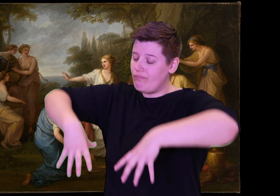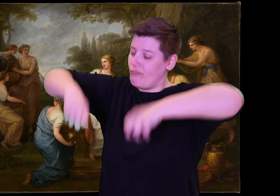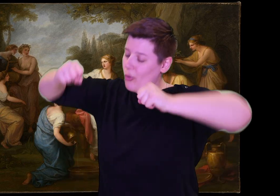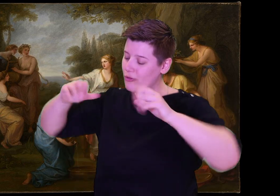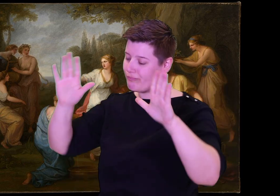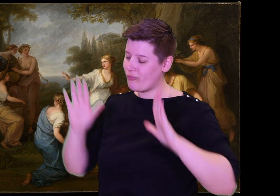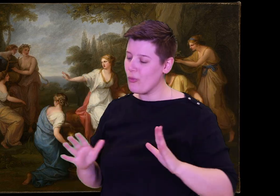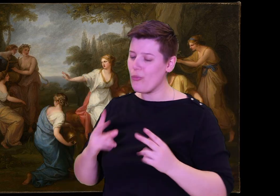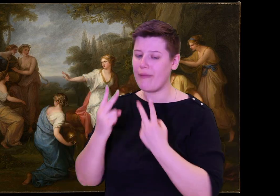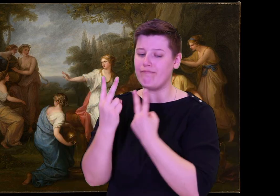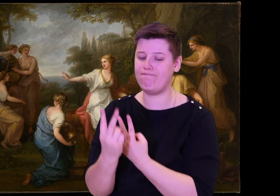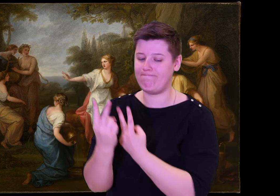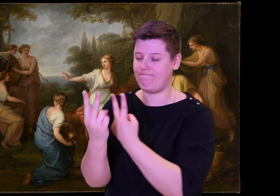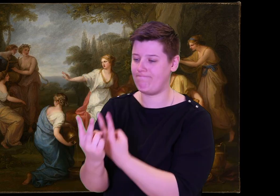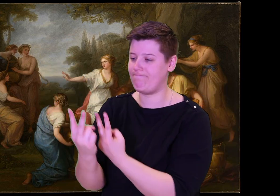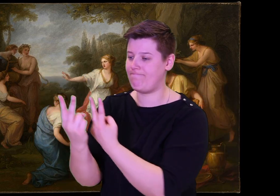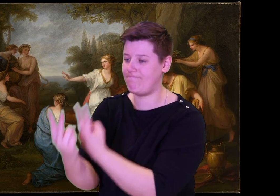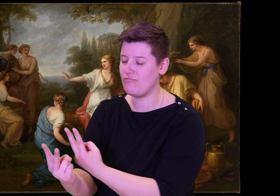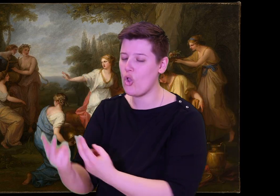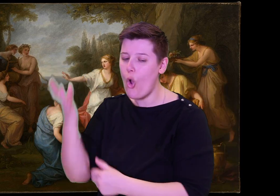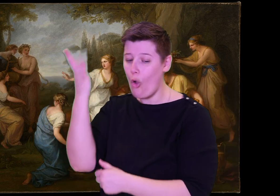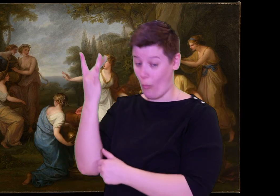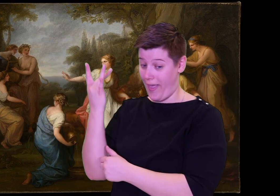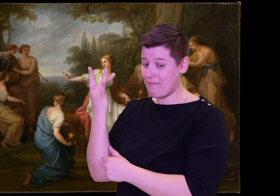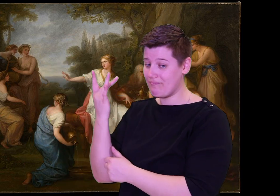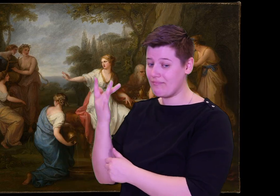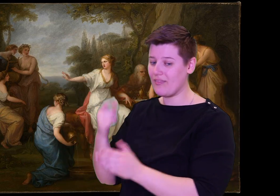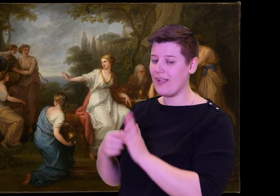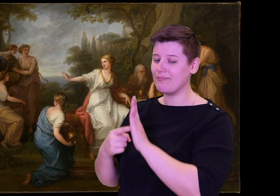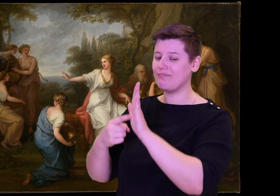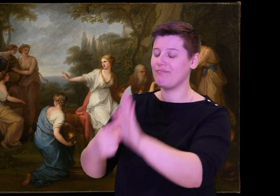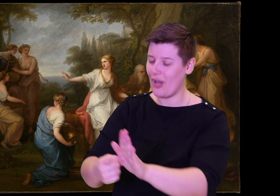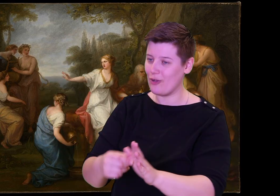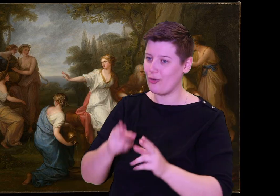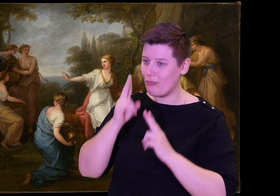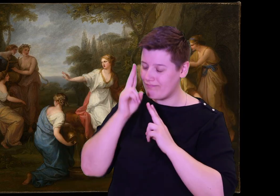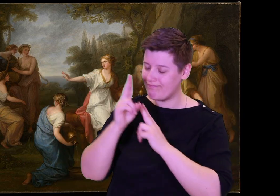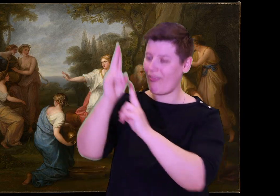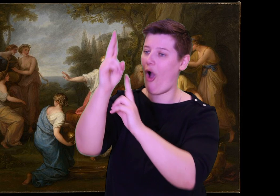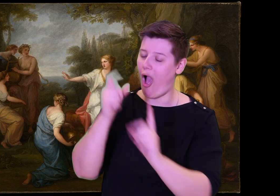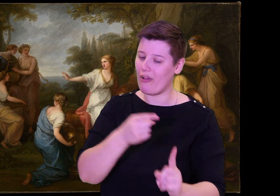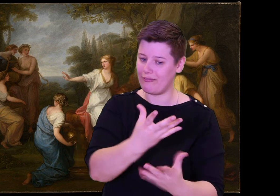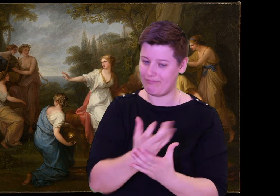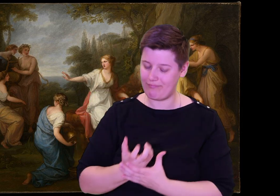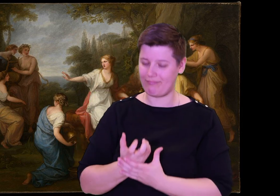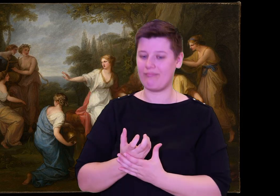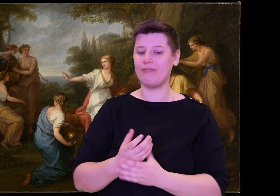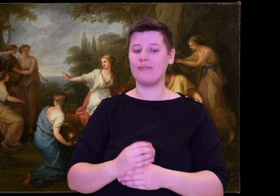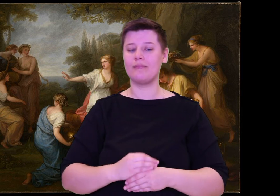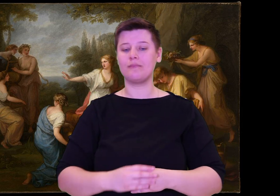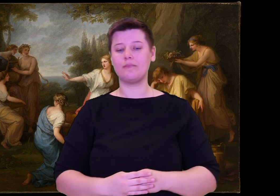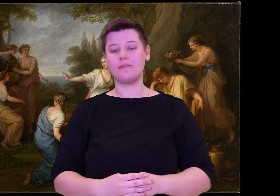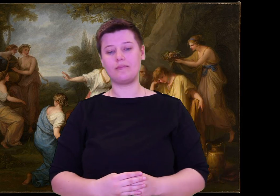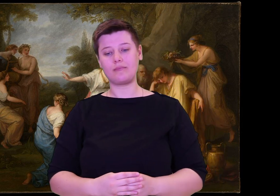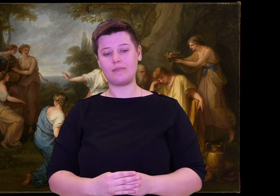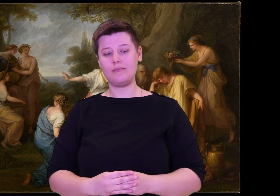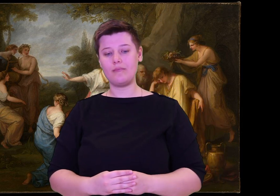for one more year. But if you hear that he is dead, go home, and build a tomb for